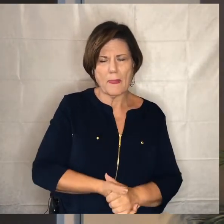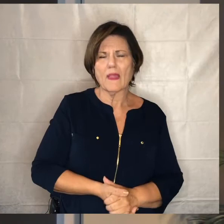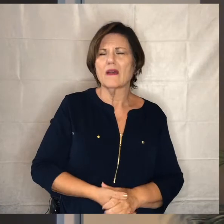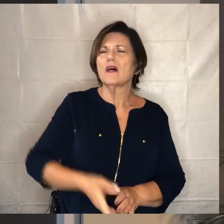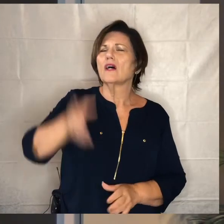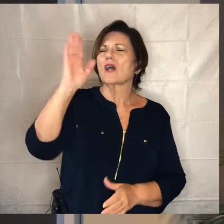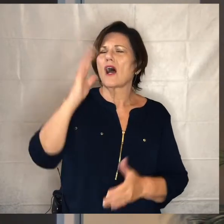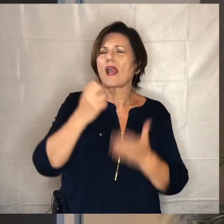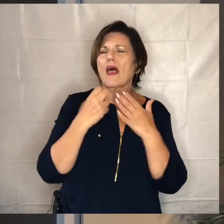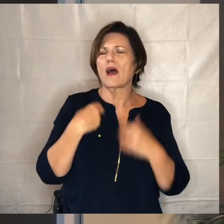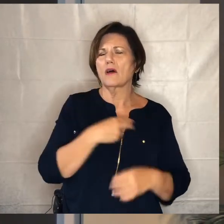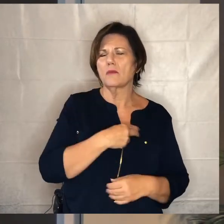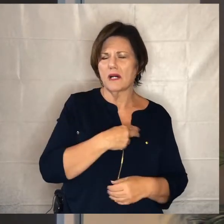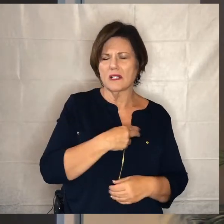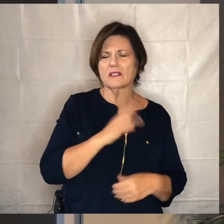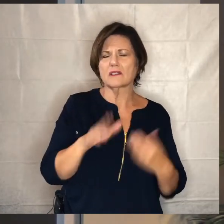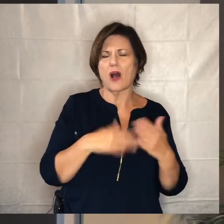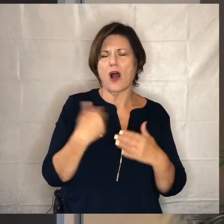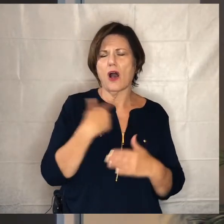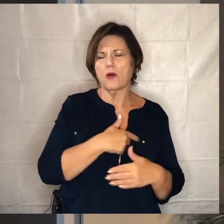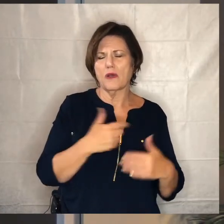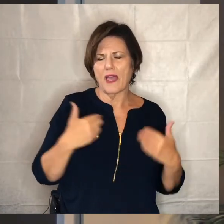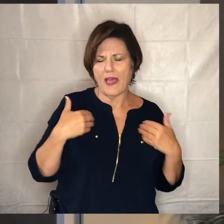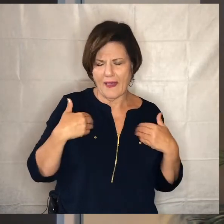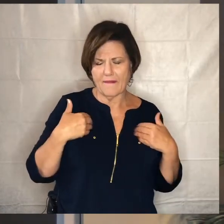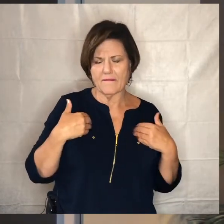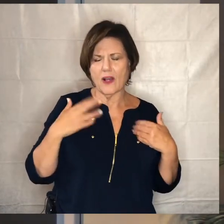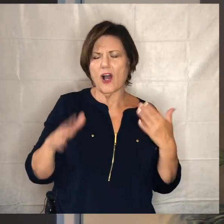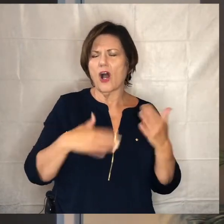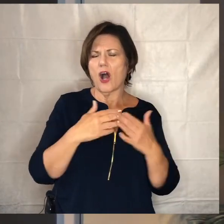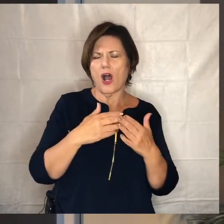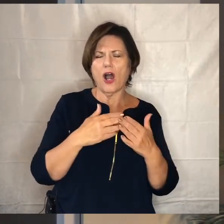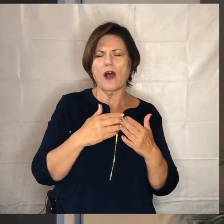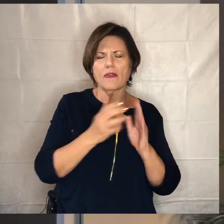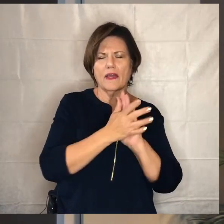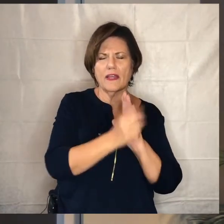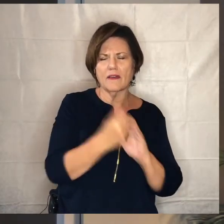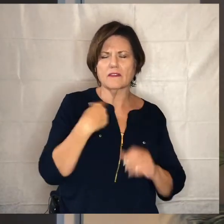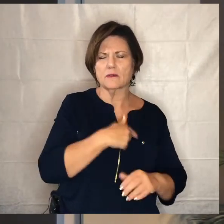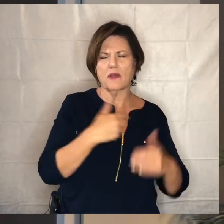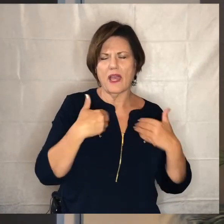help us to see all we have all the gifts that we have to be used to bring for